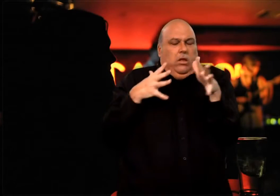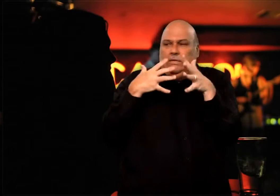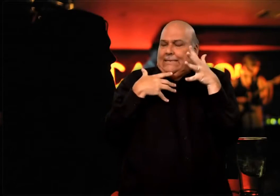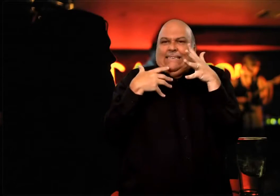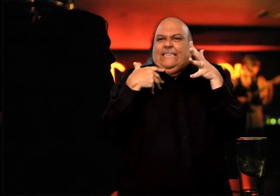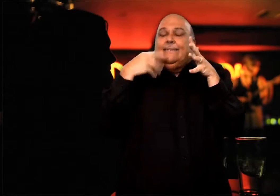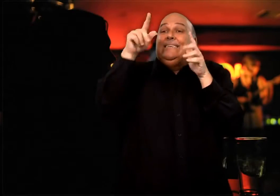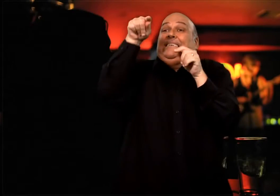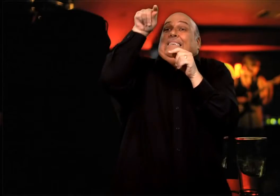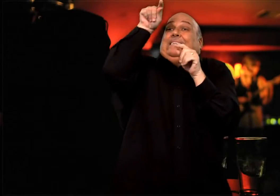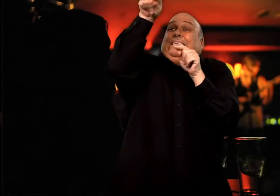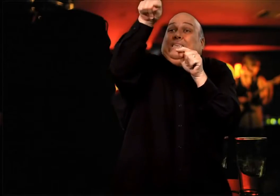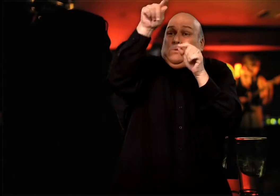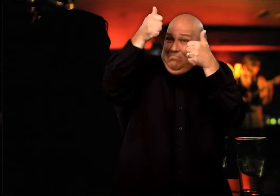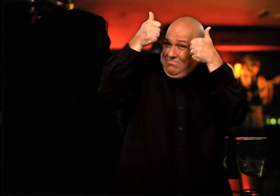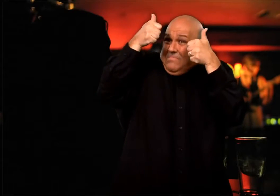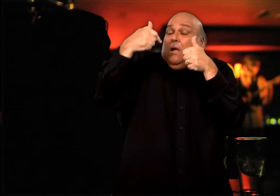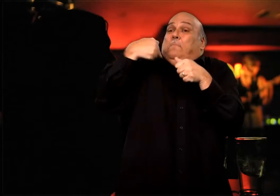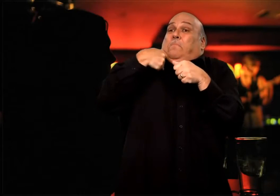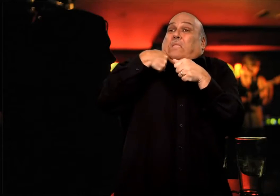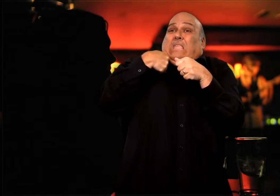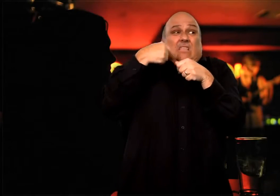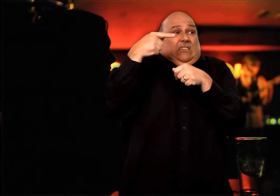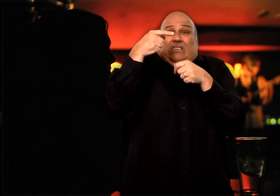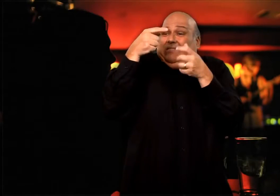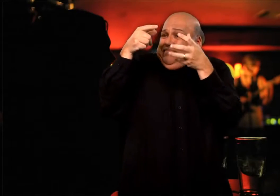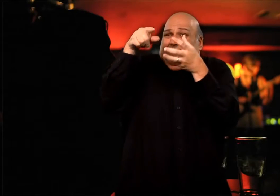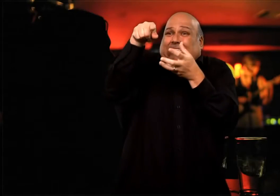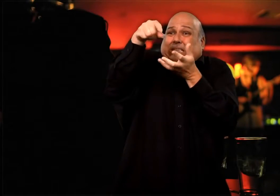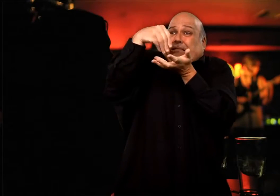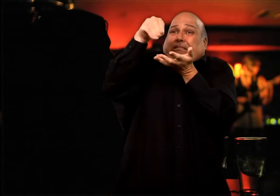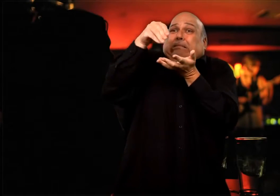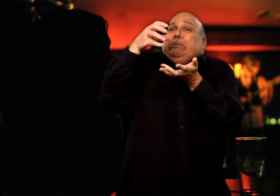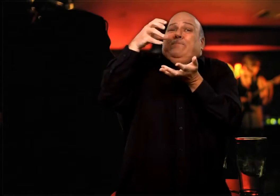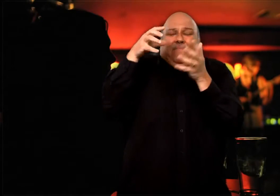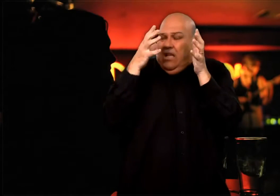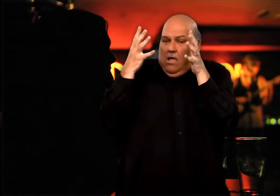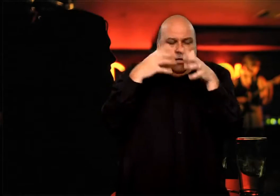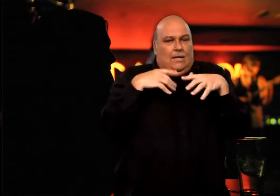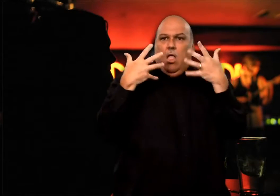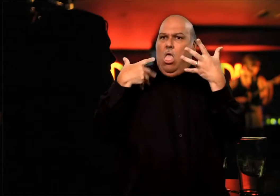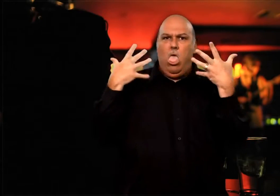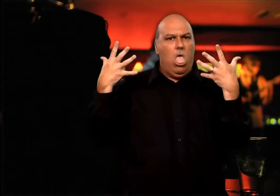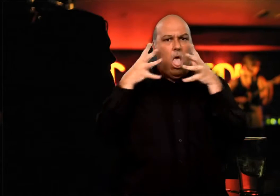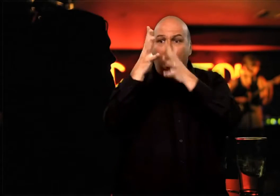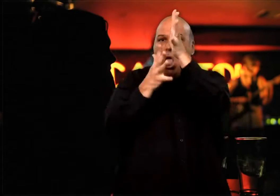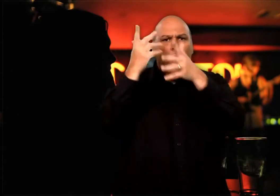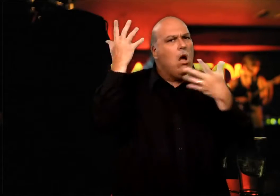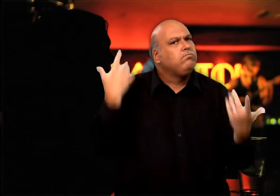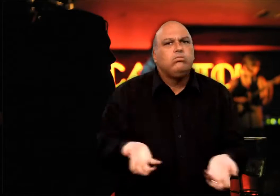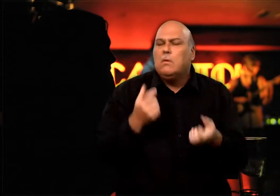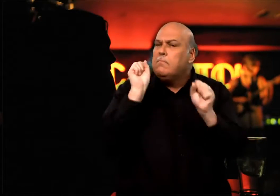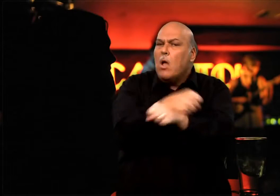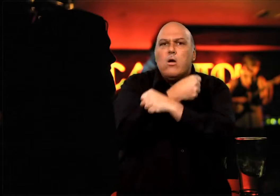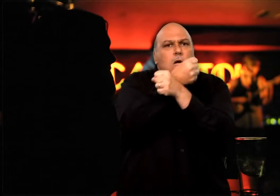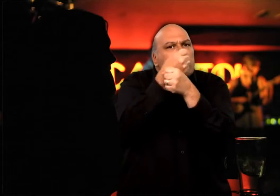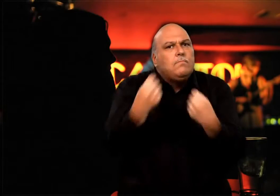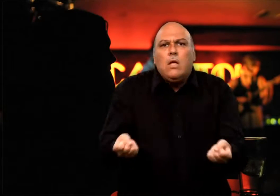loud to Blair. I could hardly sign to her, it was just impossible! And hearing people sitting on my right were annoyed with me. I apologized to the hearing people.